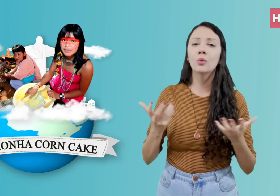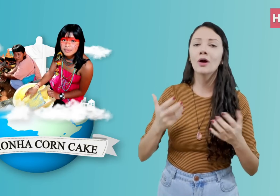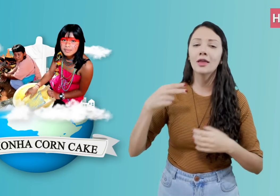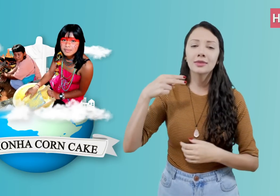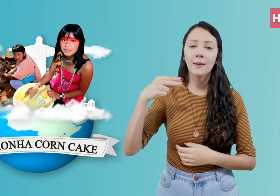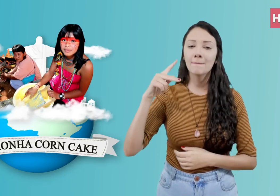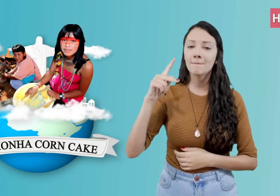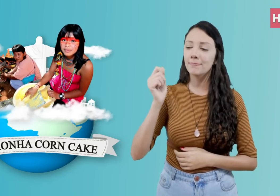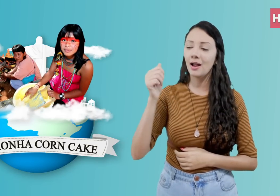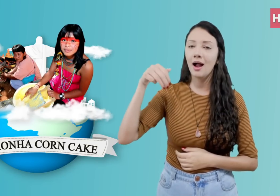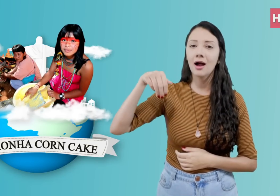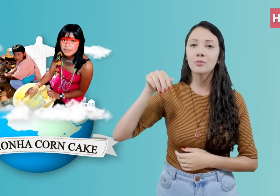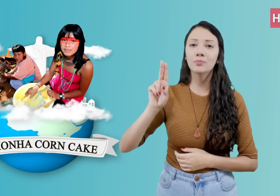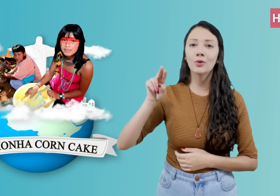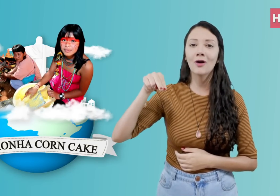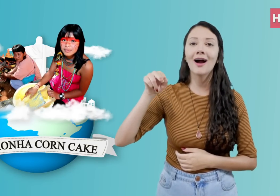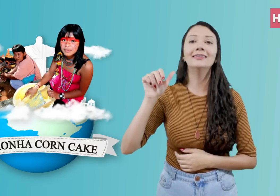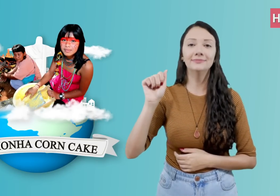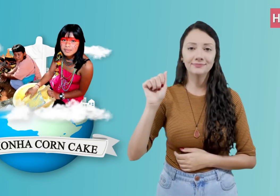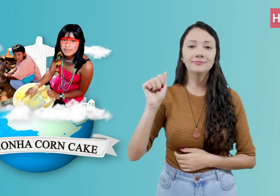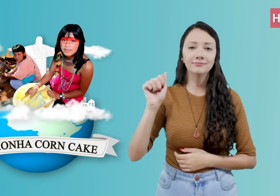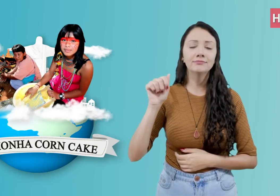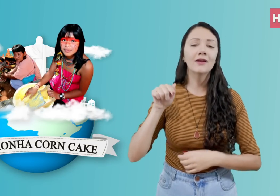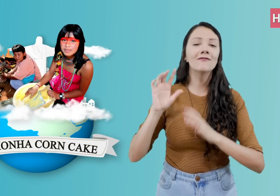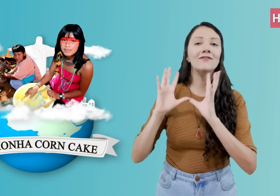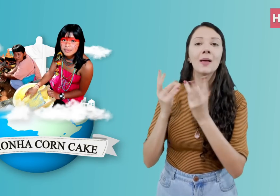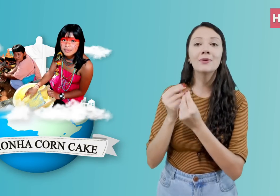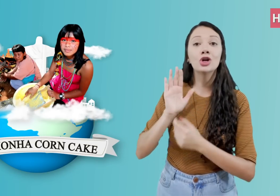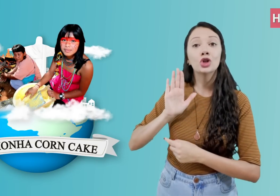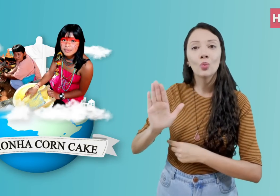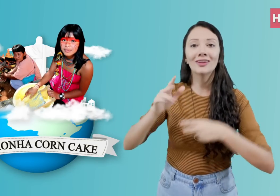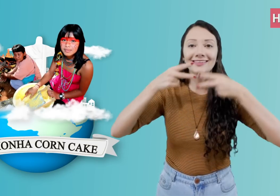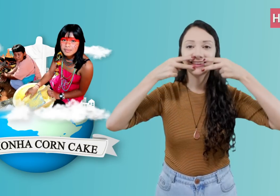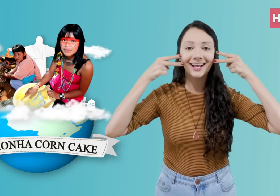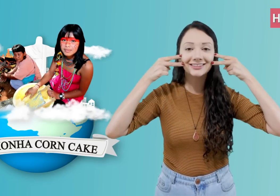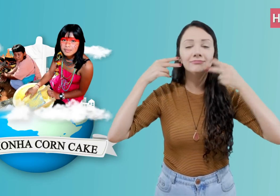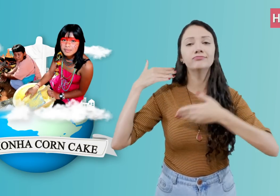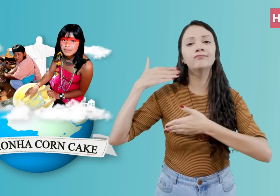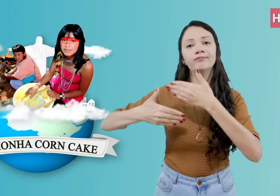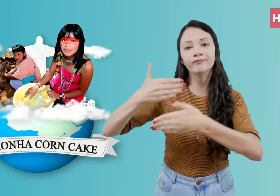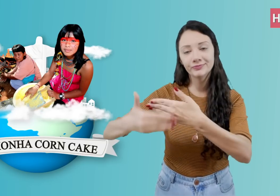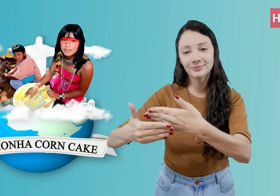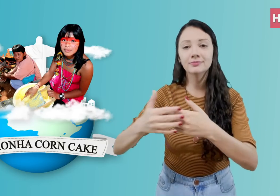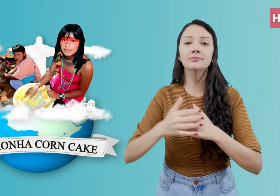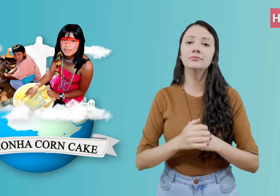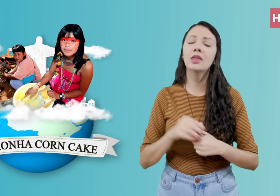The word “pamonha” has indigenous origin